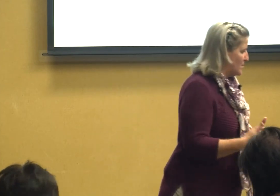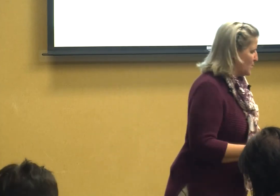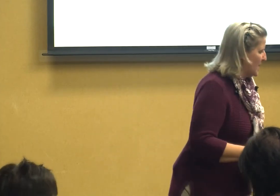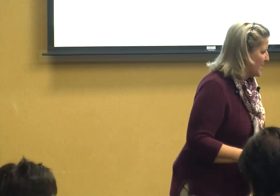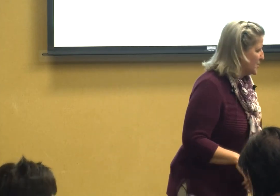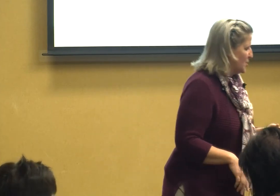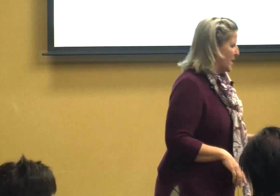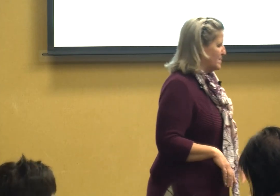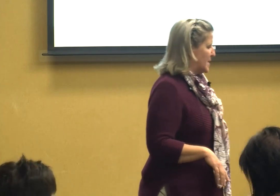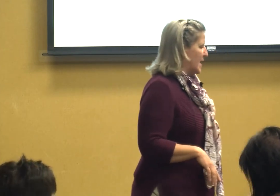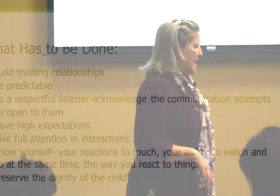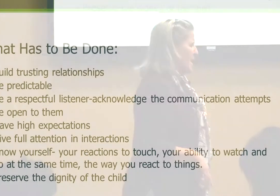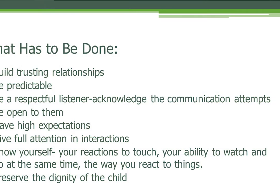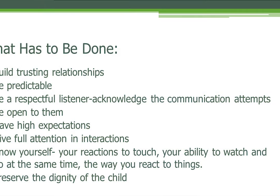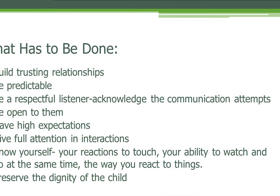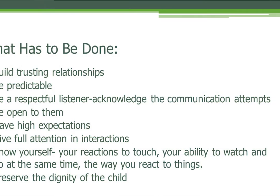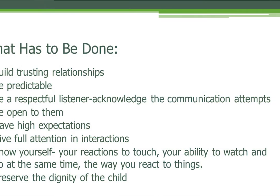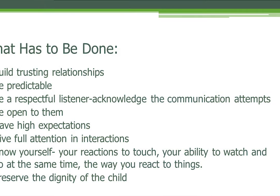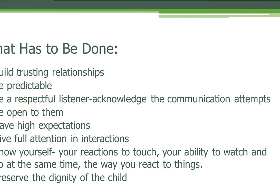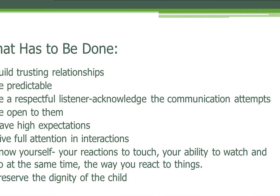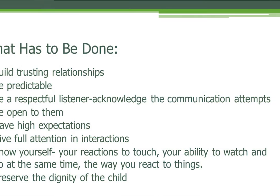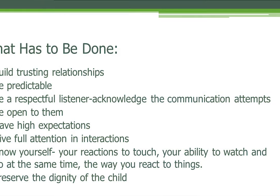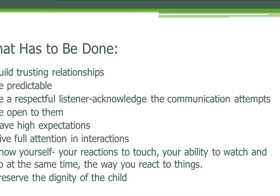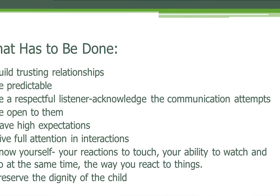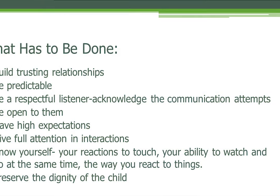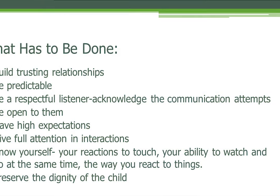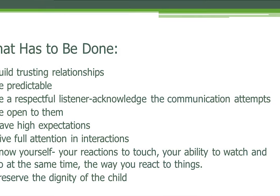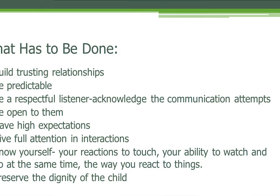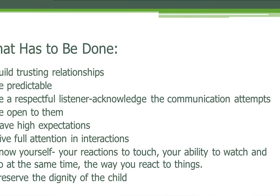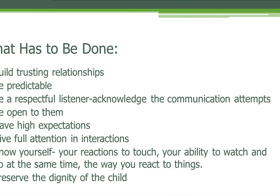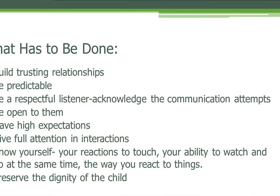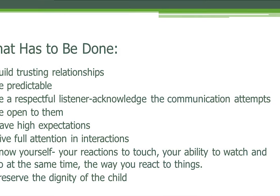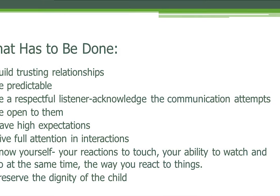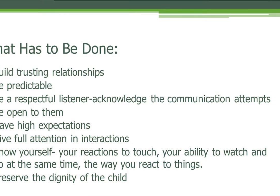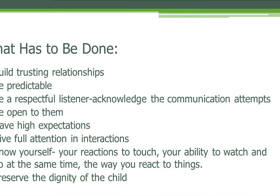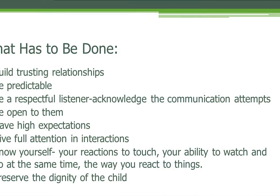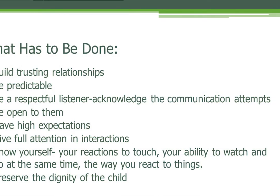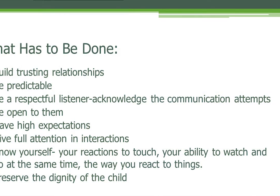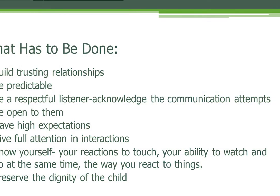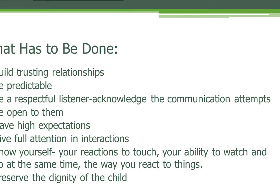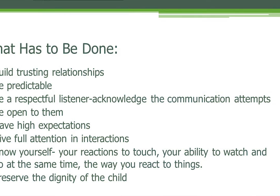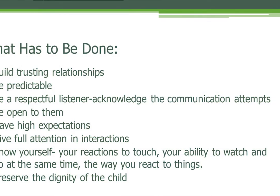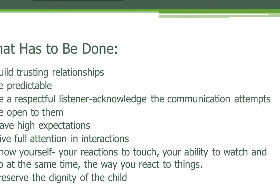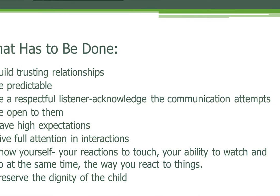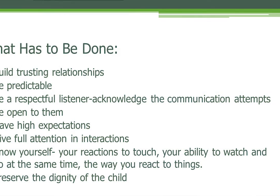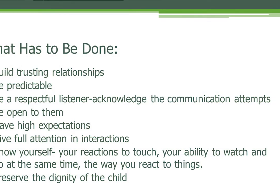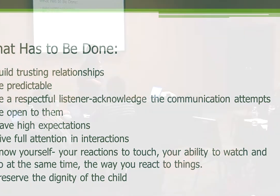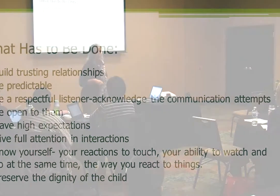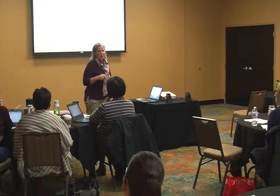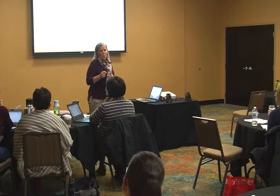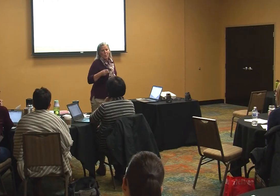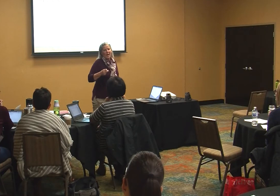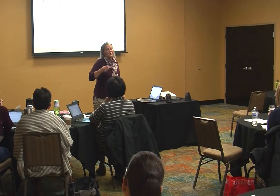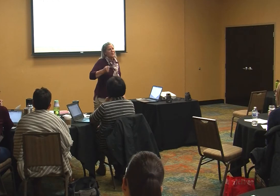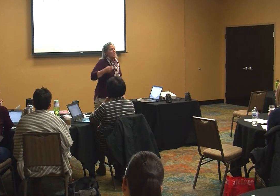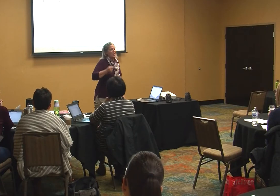relationships then being a respectful listener you know in the scheme of life we have so many